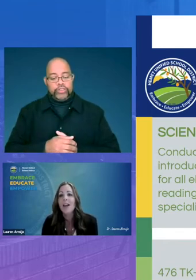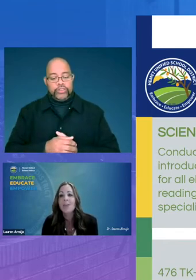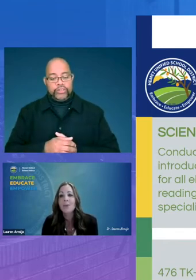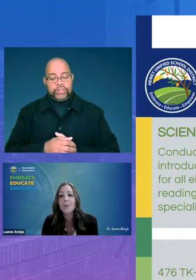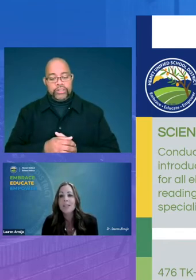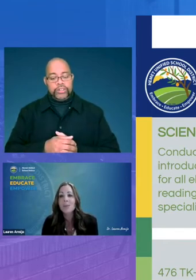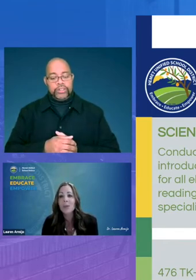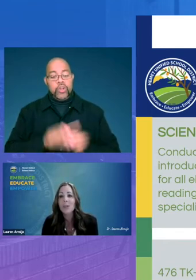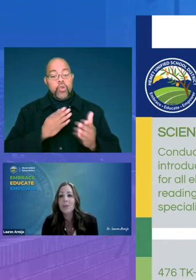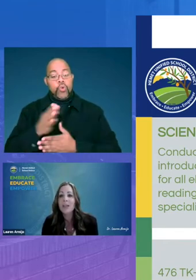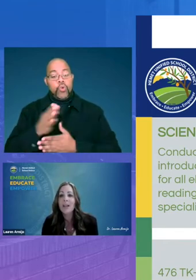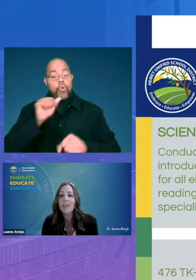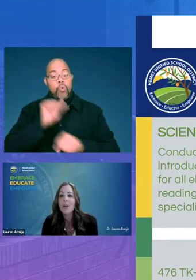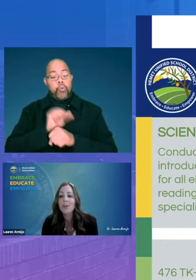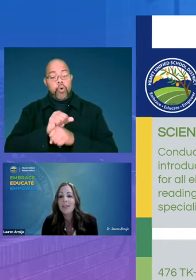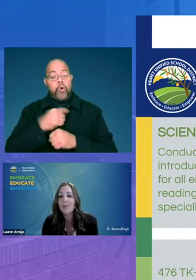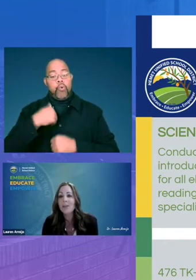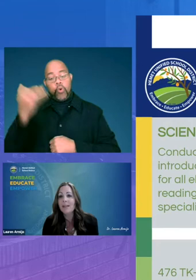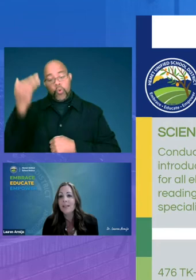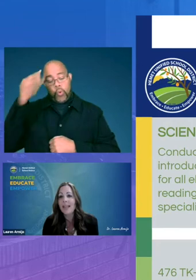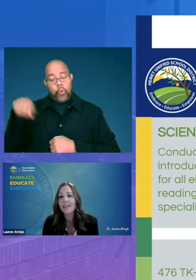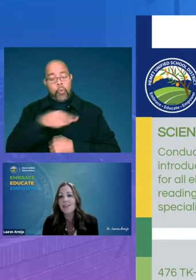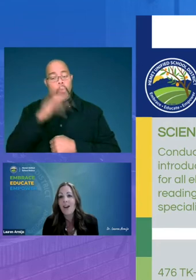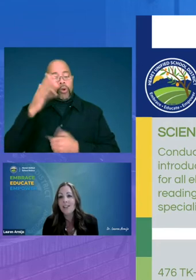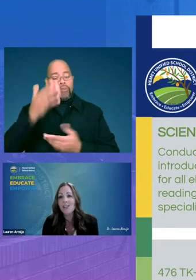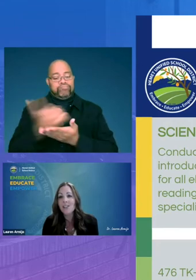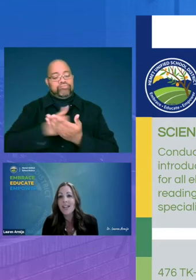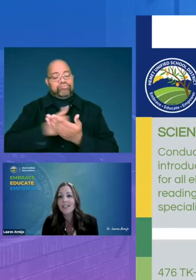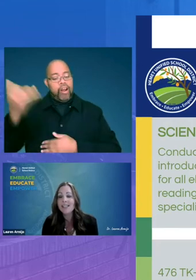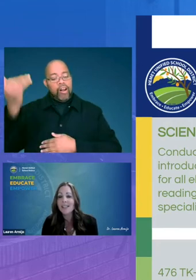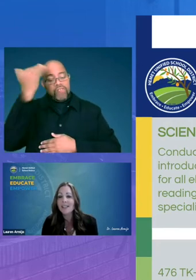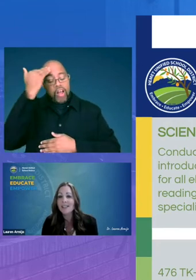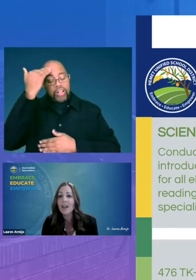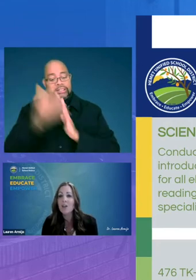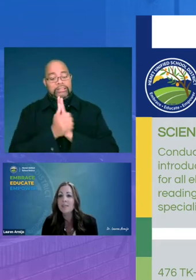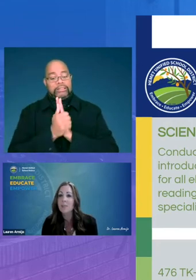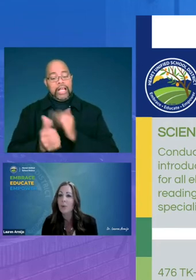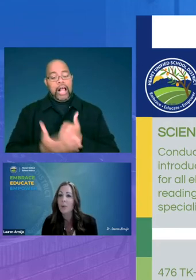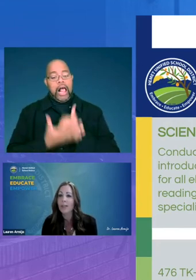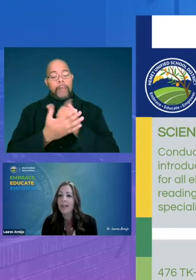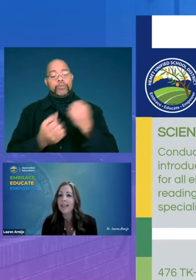through this work we know that they will then gain the knowledge and skills to help support